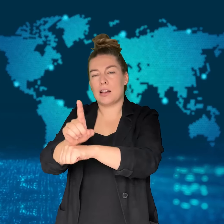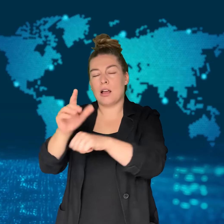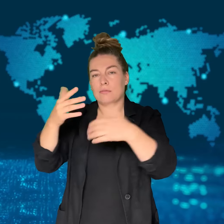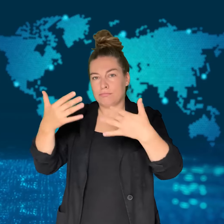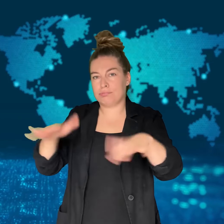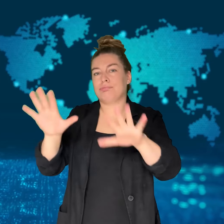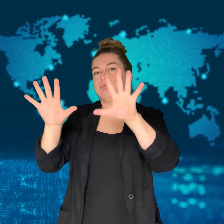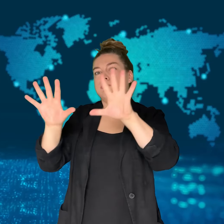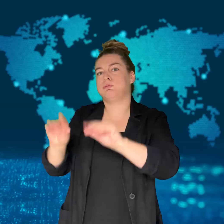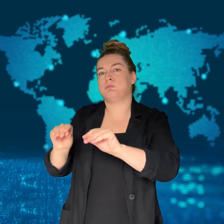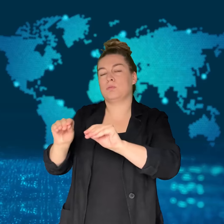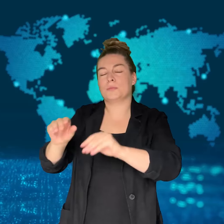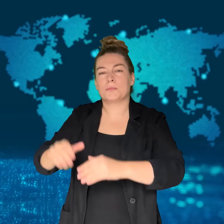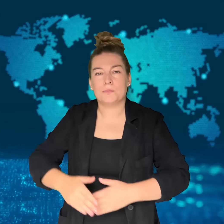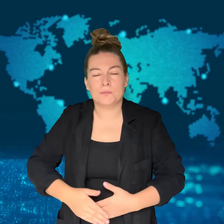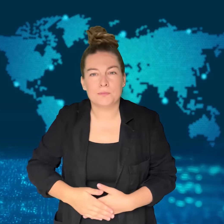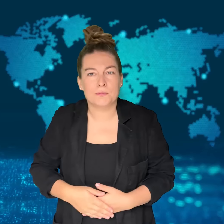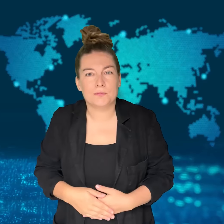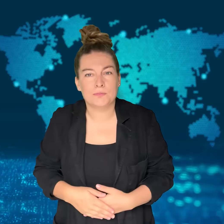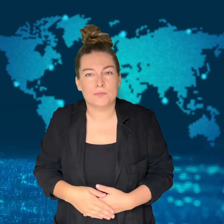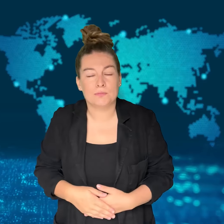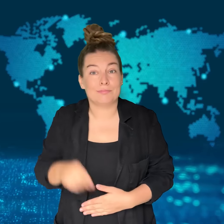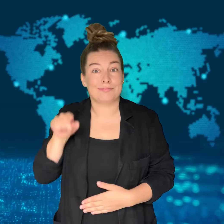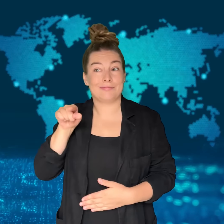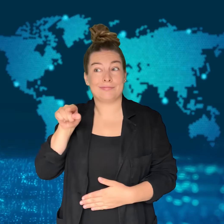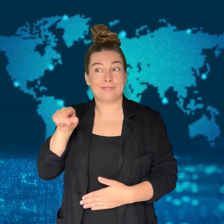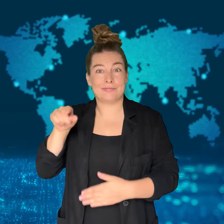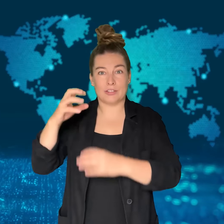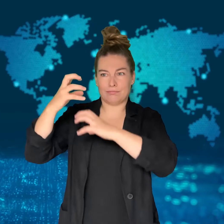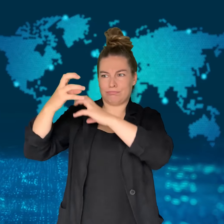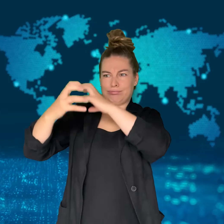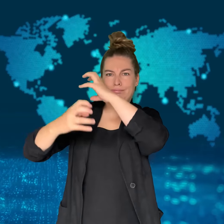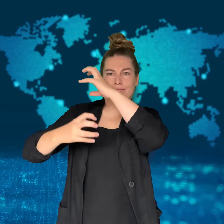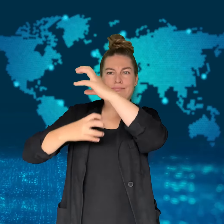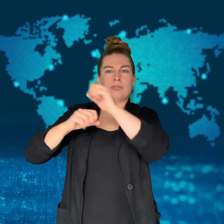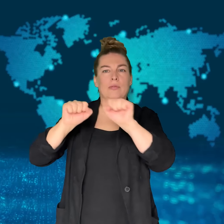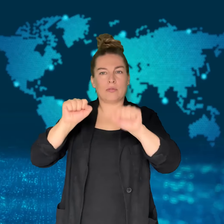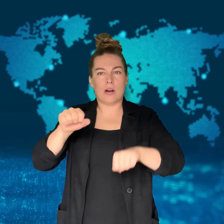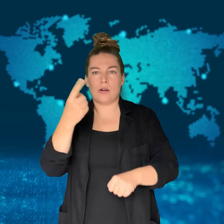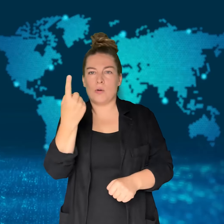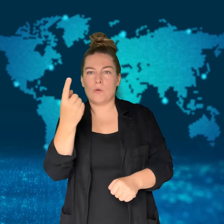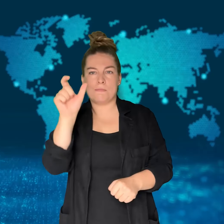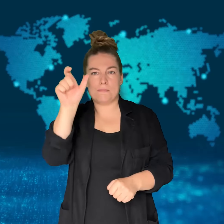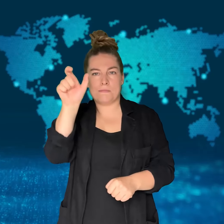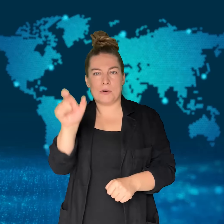gain control of the flames.